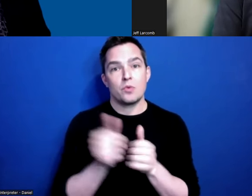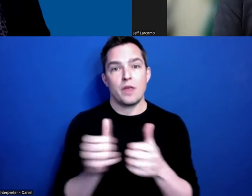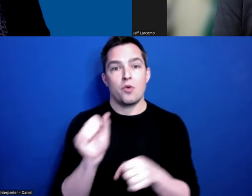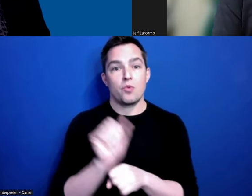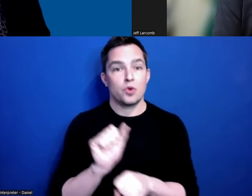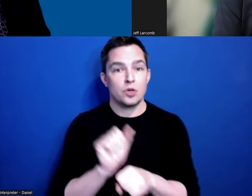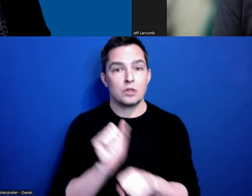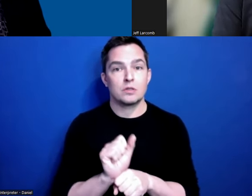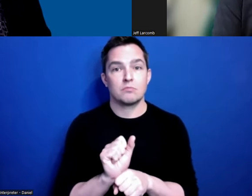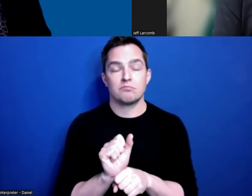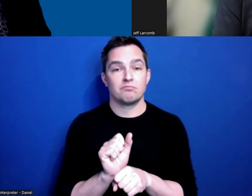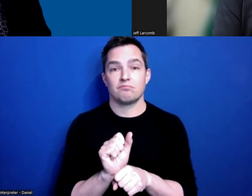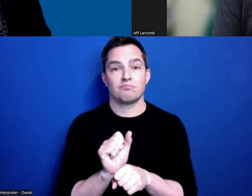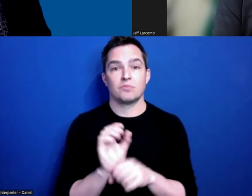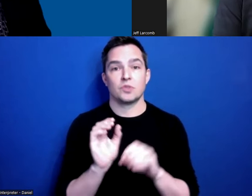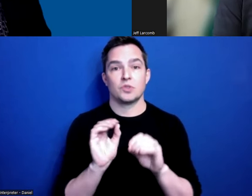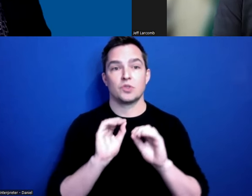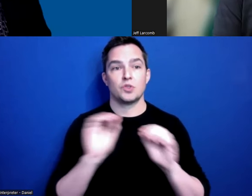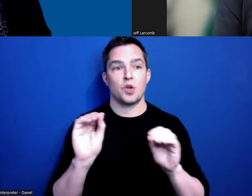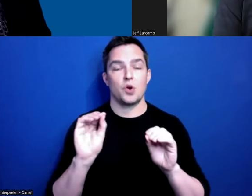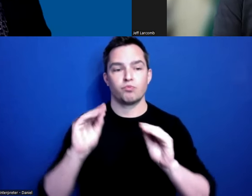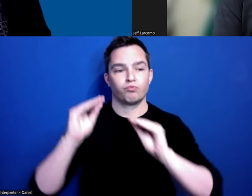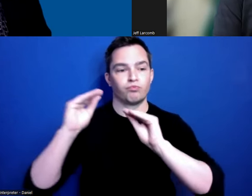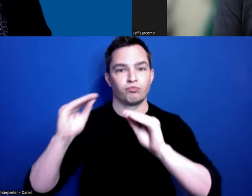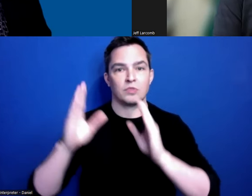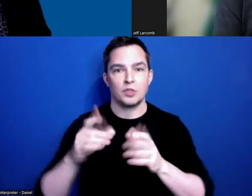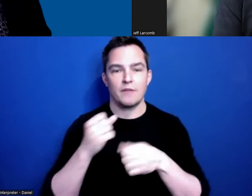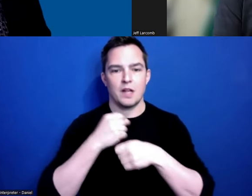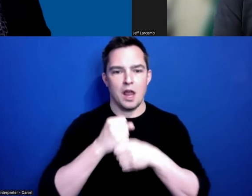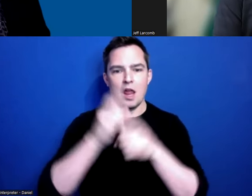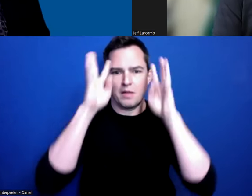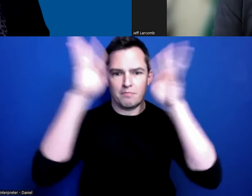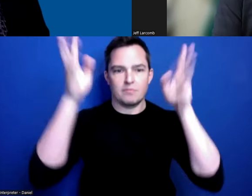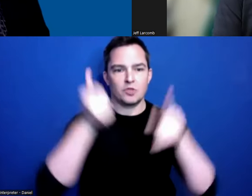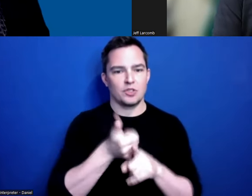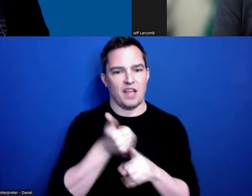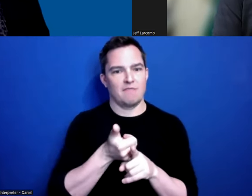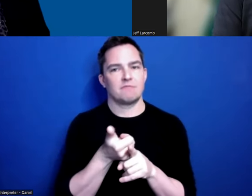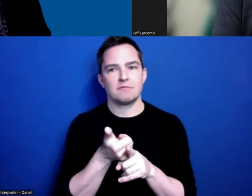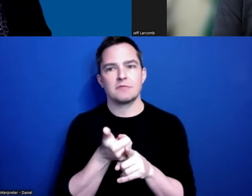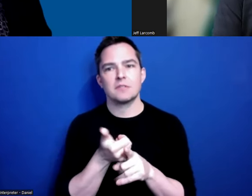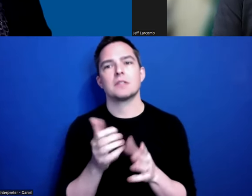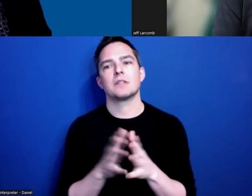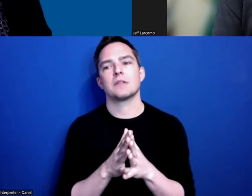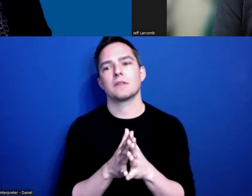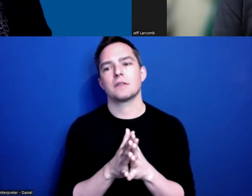you know there’s no external structure; you have to create it yourself. And